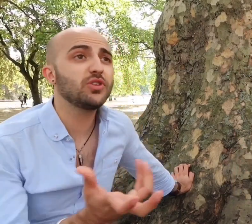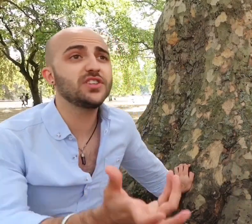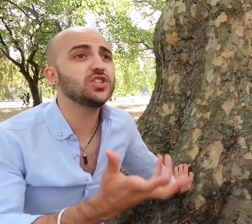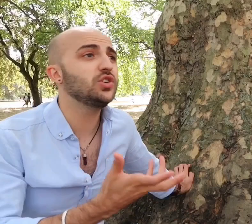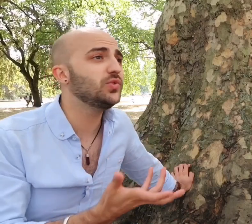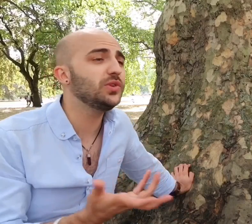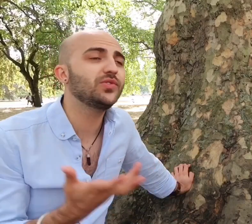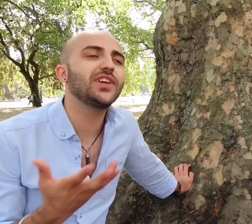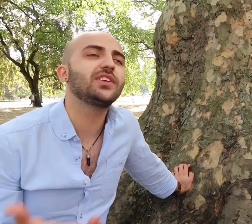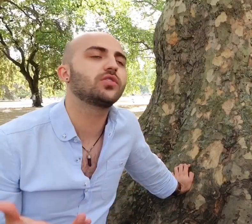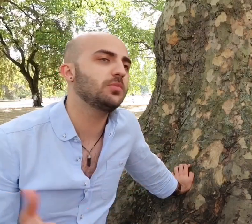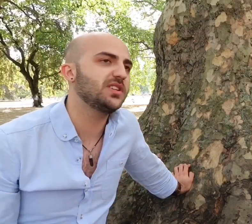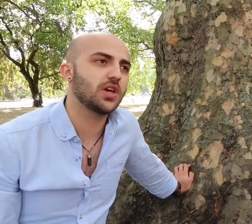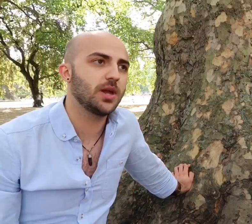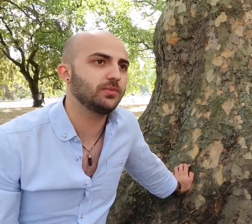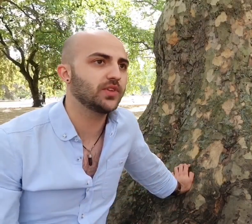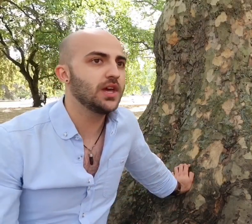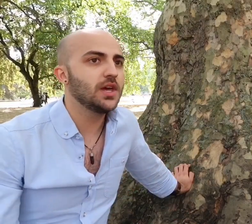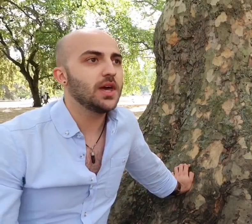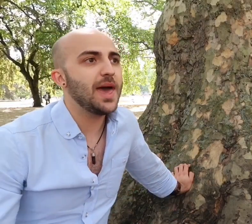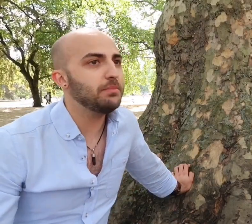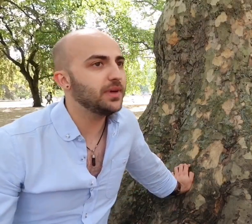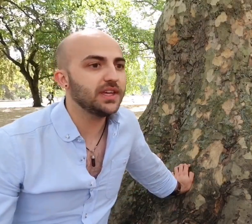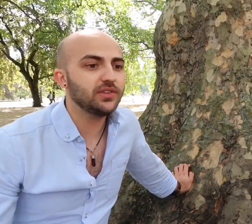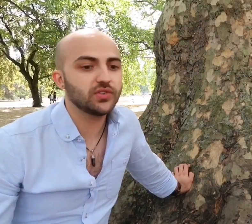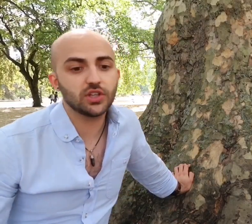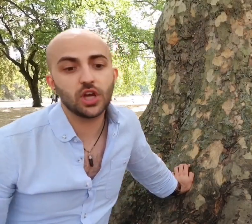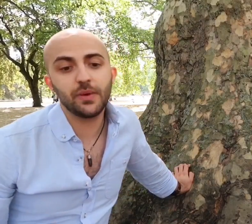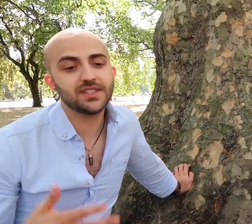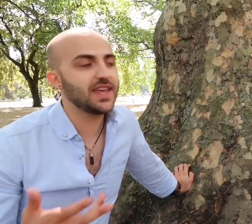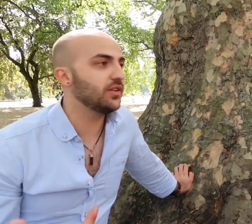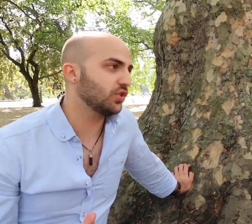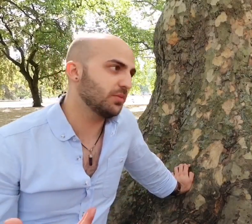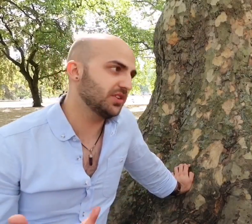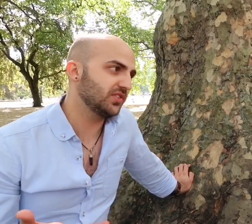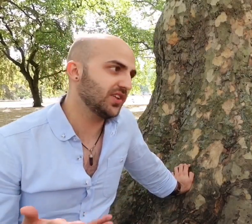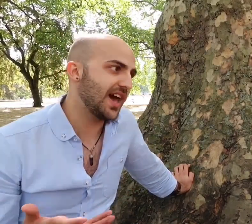you've seen so many times, MPs going to the House of Commons